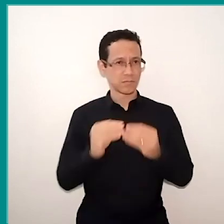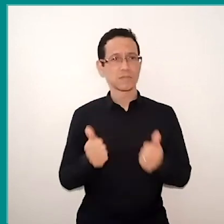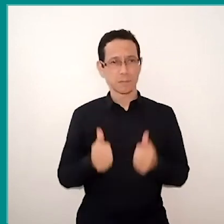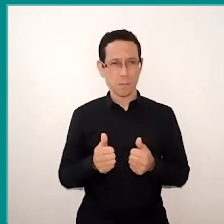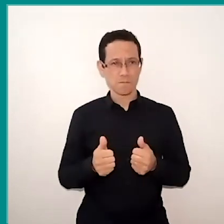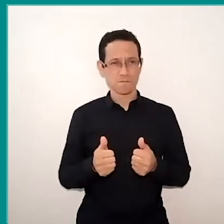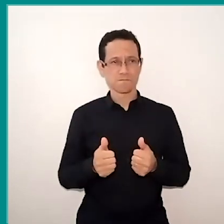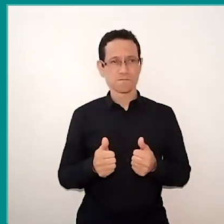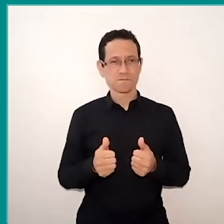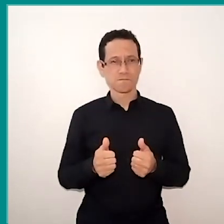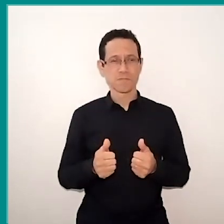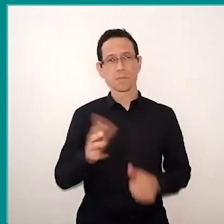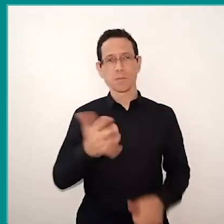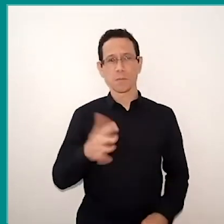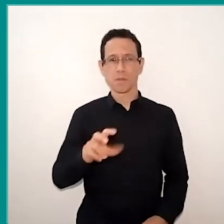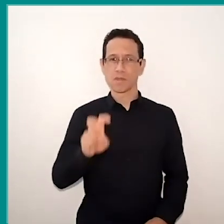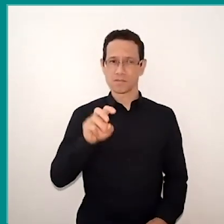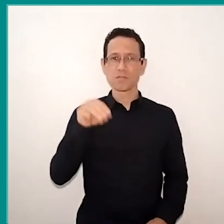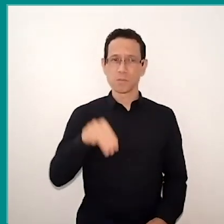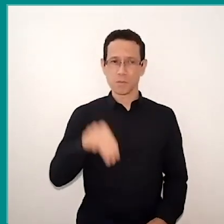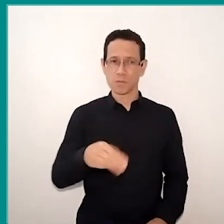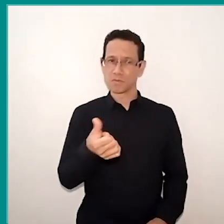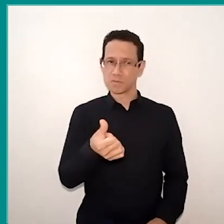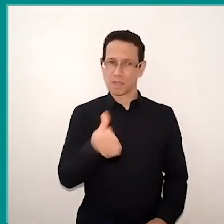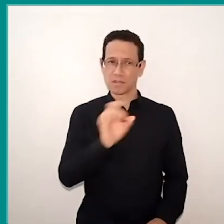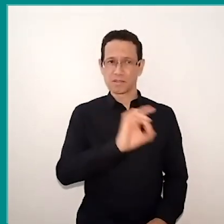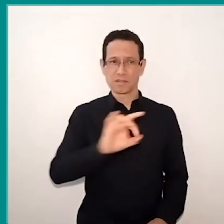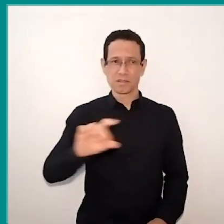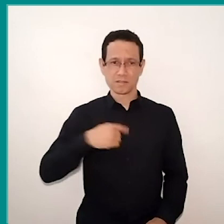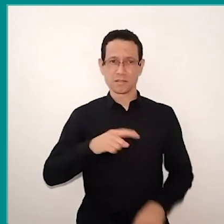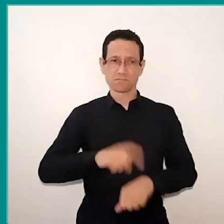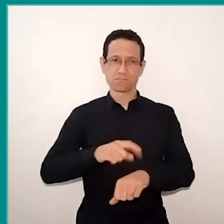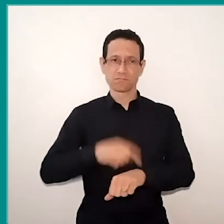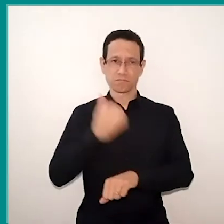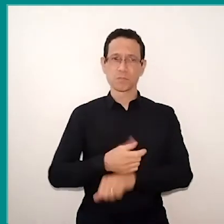You take more or less 5 minutes, 6 each, that our time is almost finished.